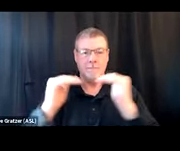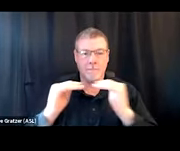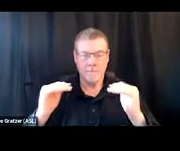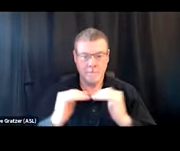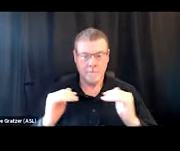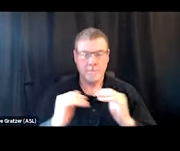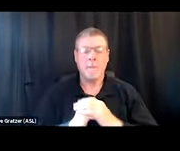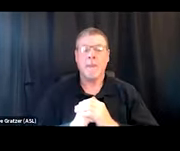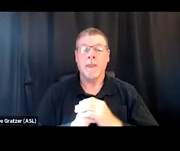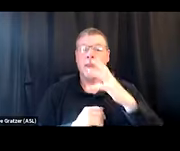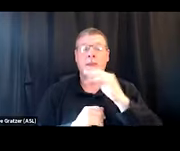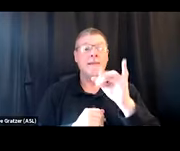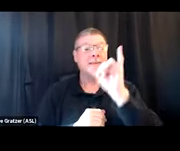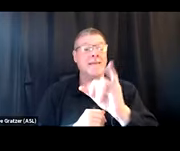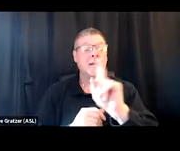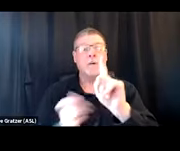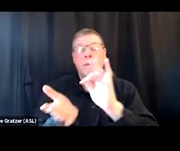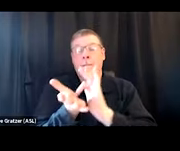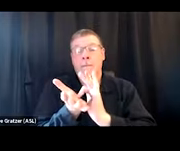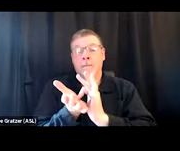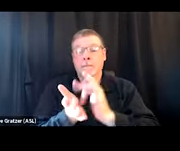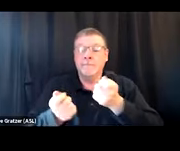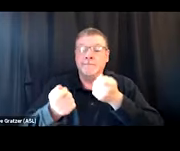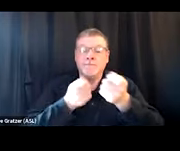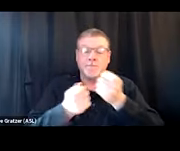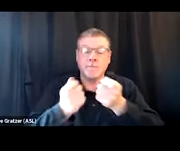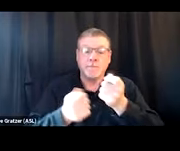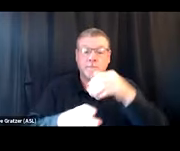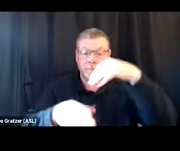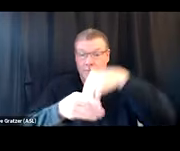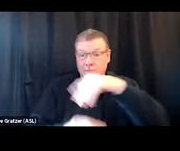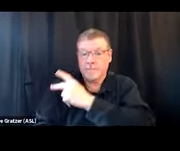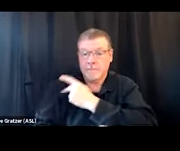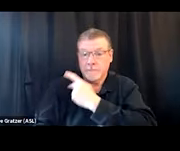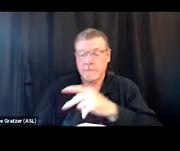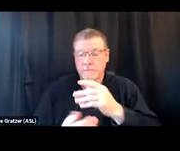but that can be anywhere from, like, a medically managed inpatient where they're offering withdrawal management